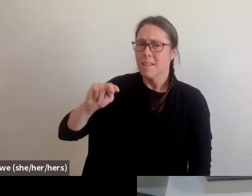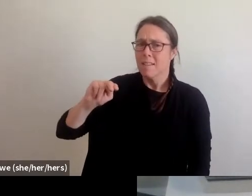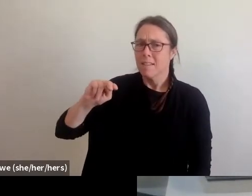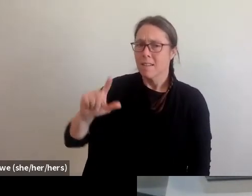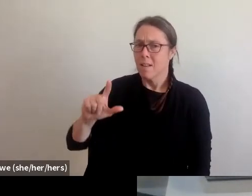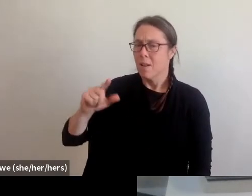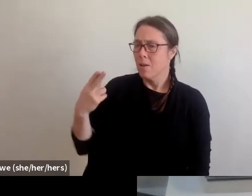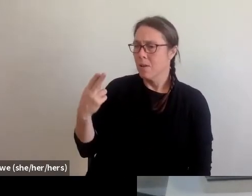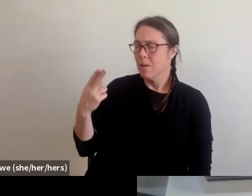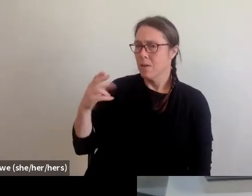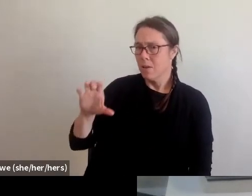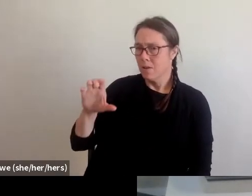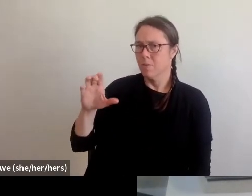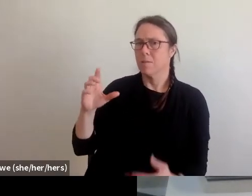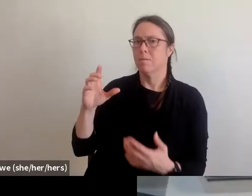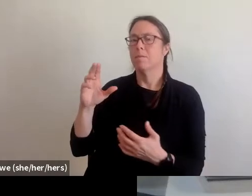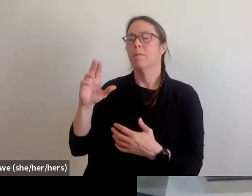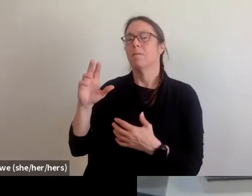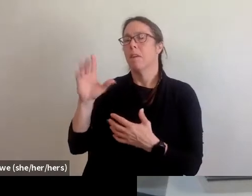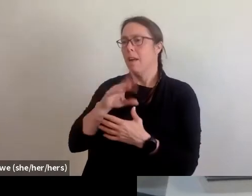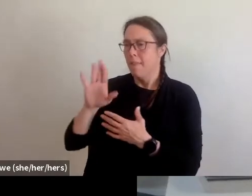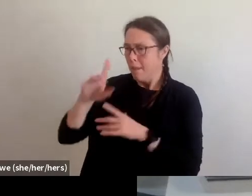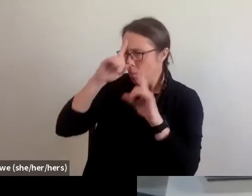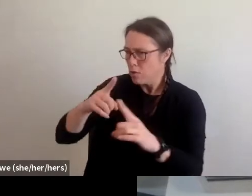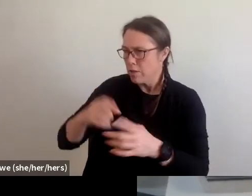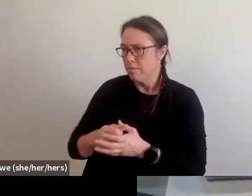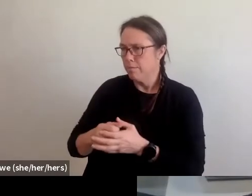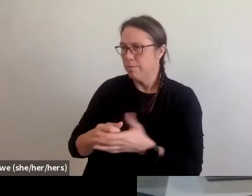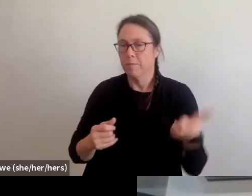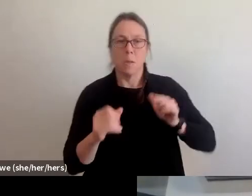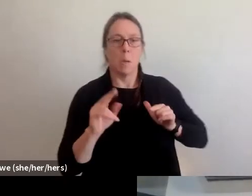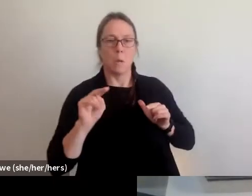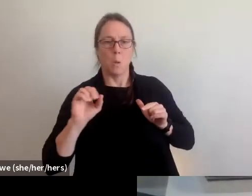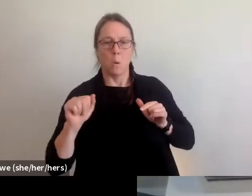and their mission. Yeah, happy to be here